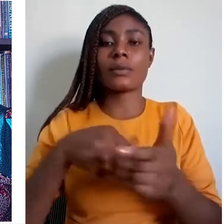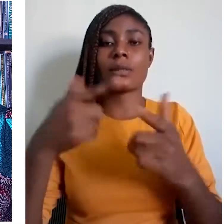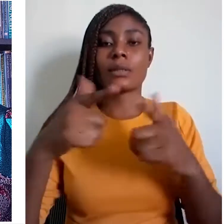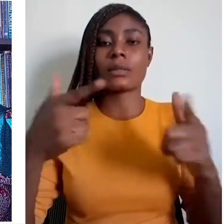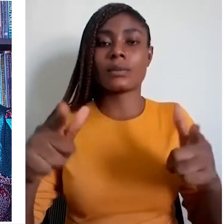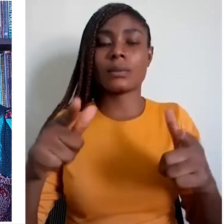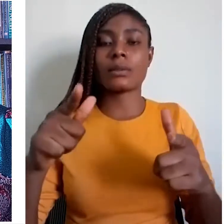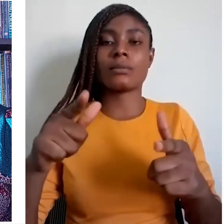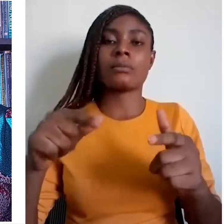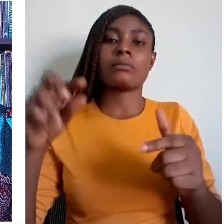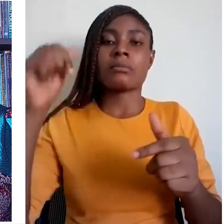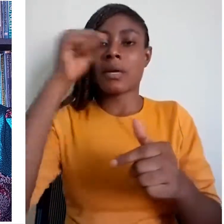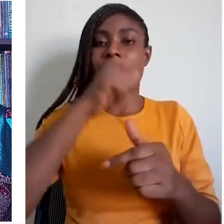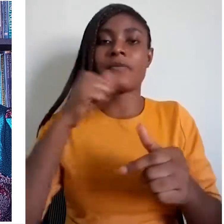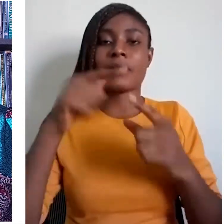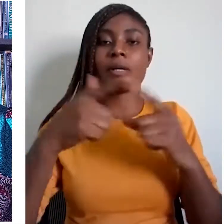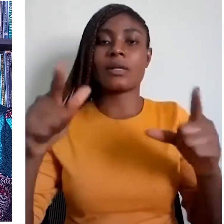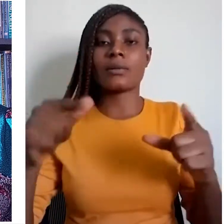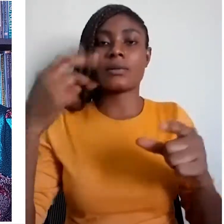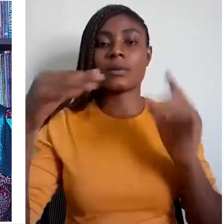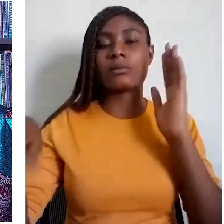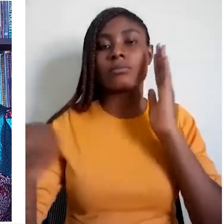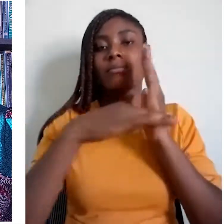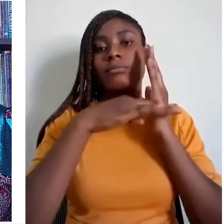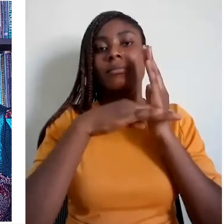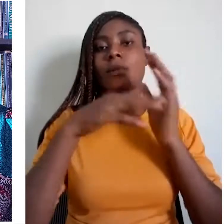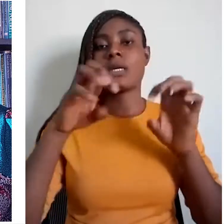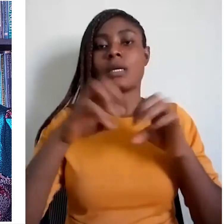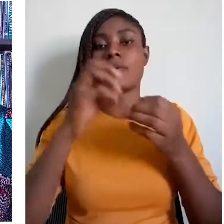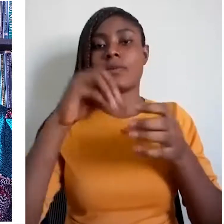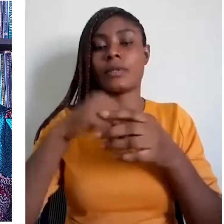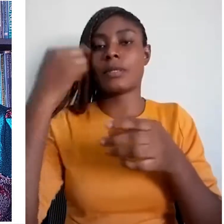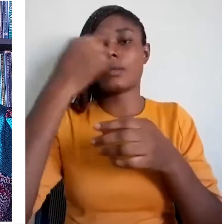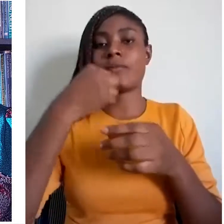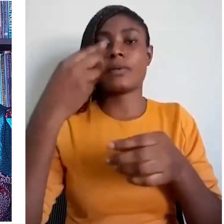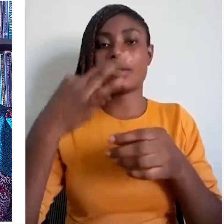the affairs of the Africans themselves.